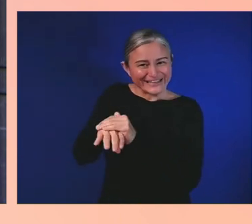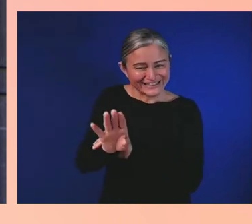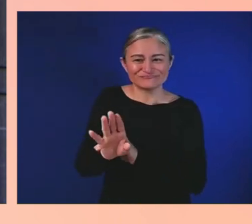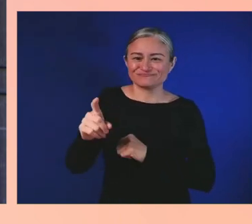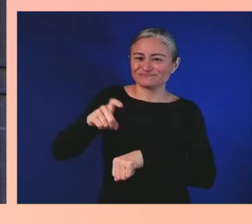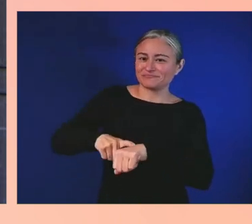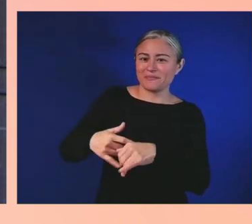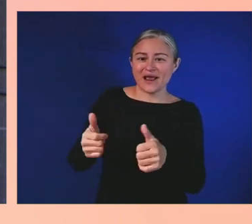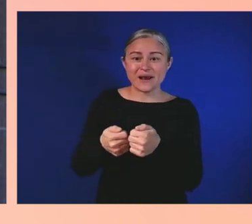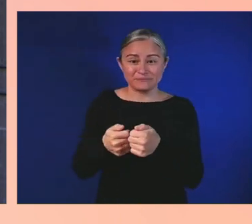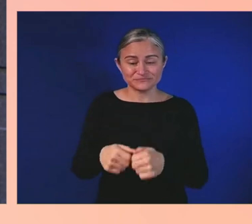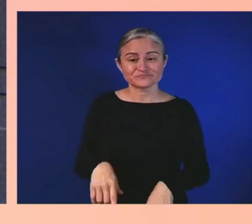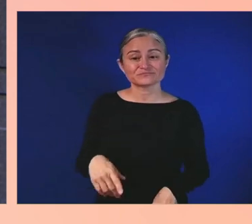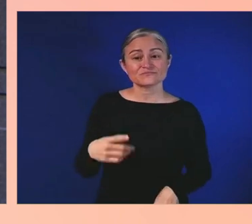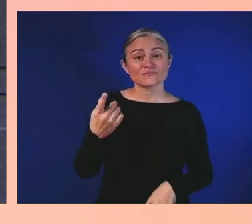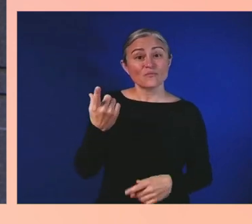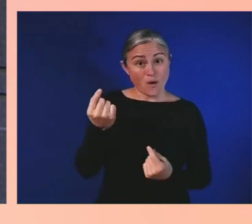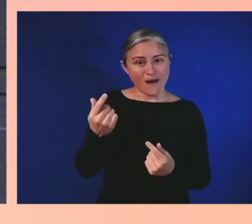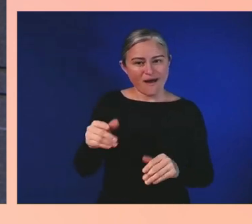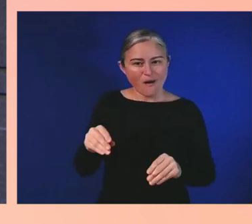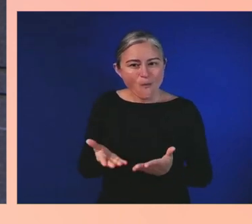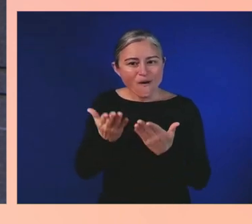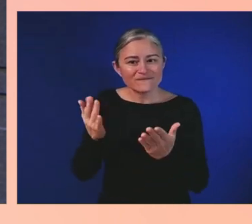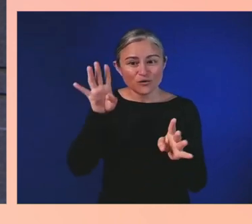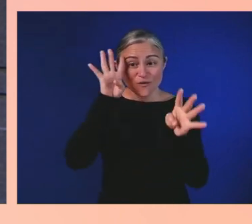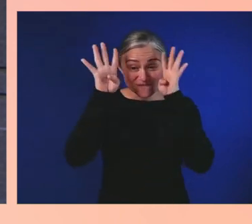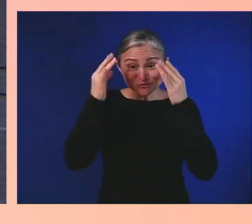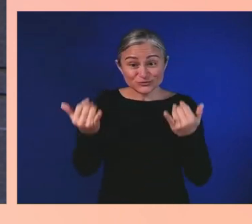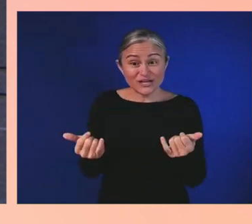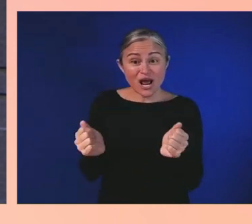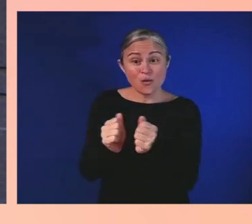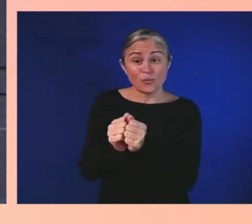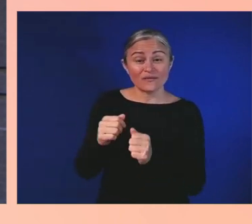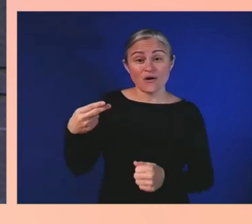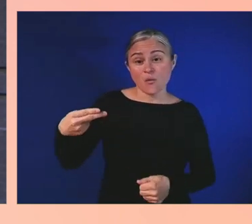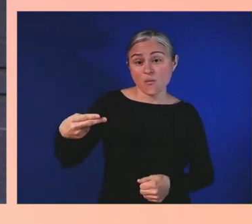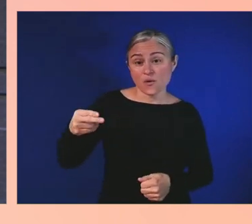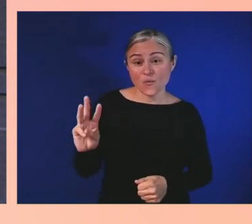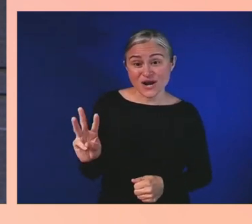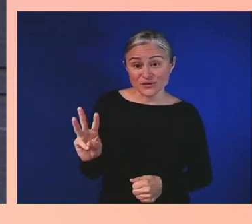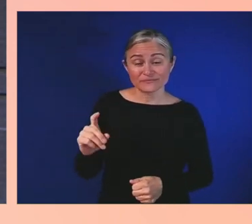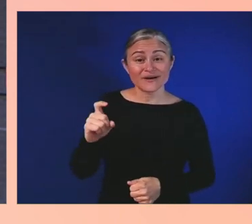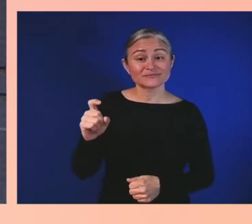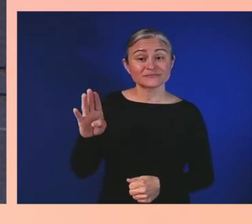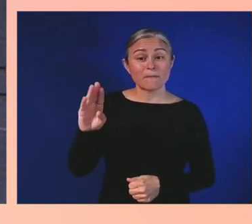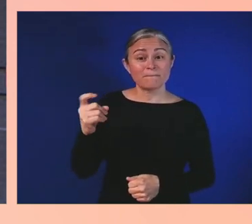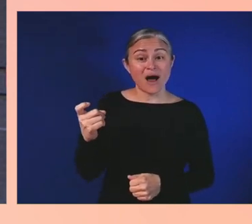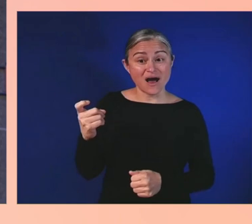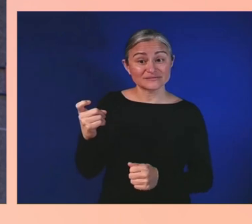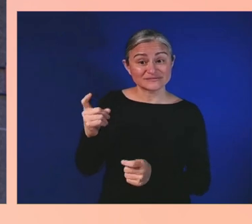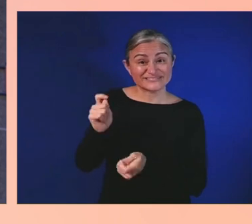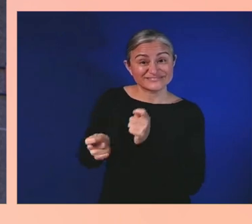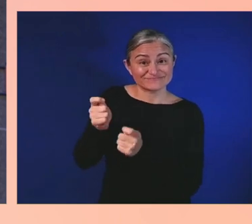like hardware and the Xbox Adaptive Controller, in-game accessibility features like